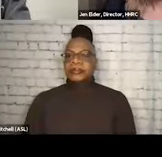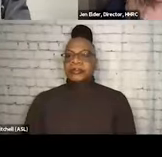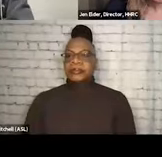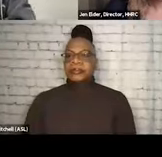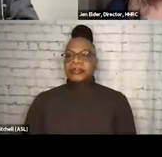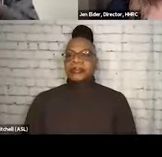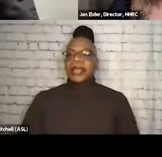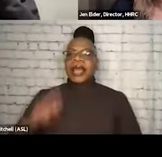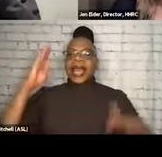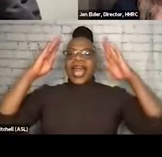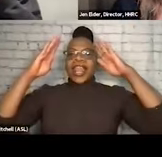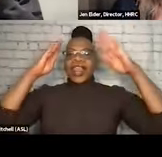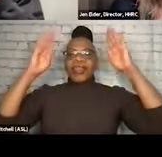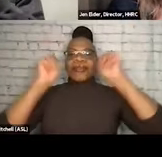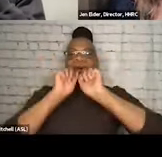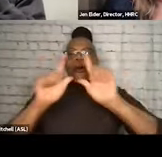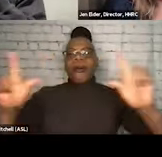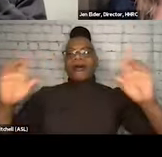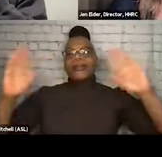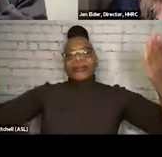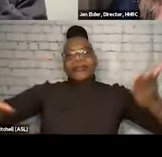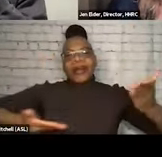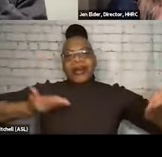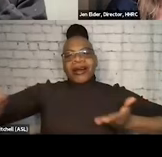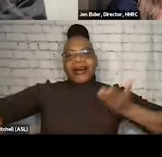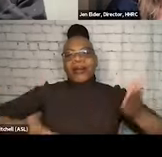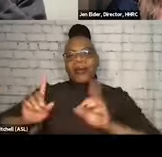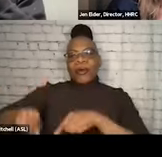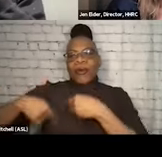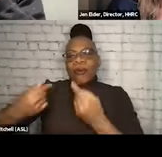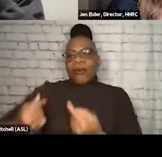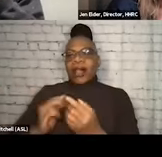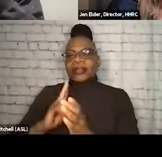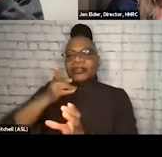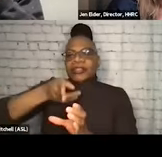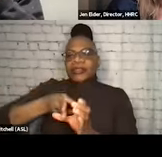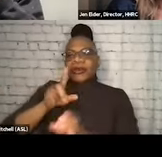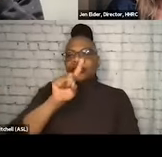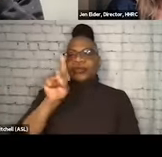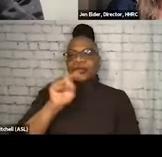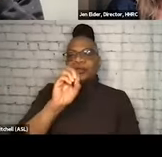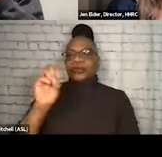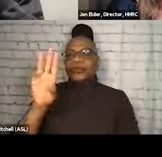Hi, everybody. Welcome, as you are coming into the Zoom room. My name's Jen Elder.